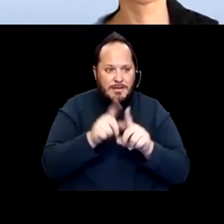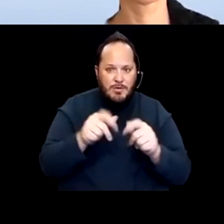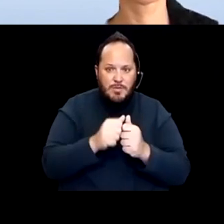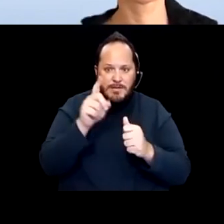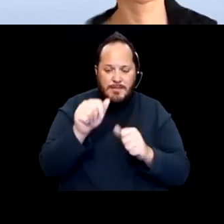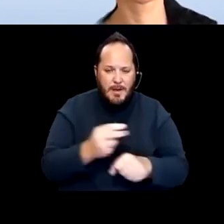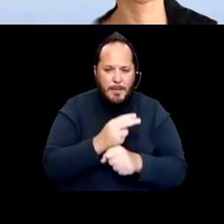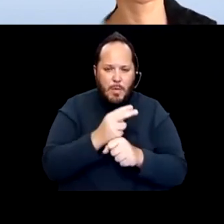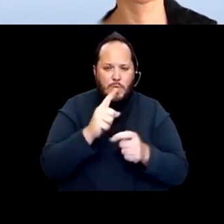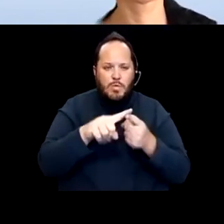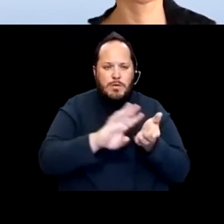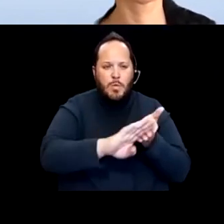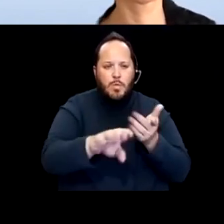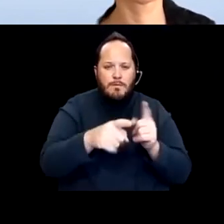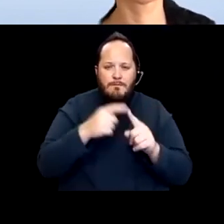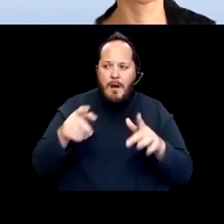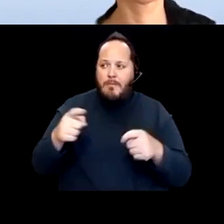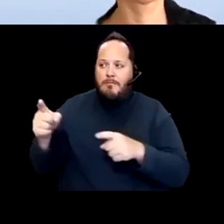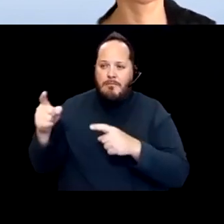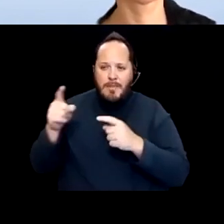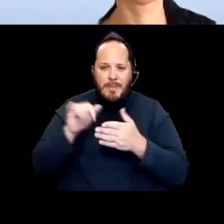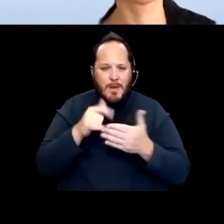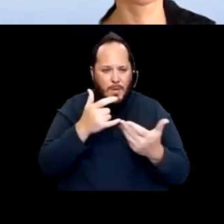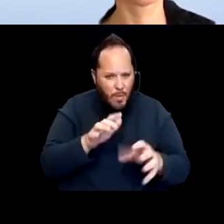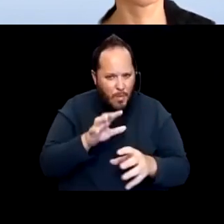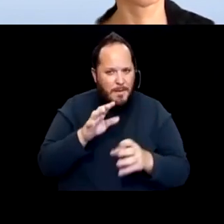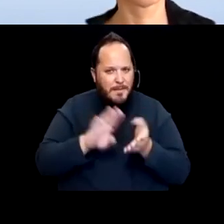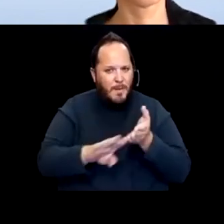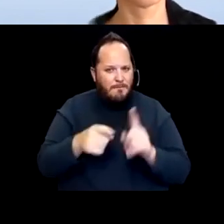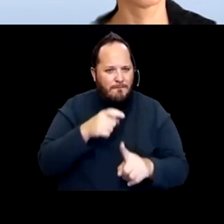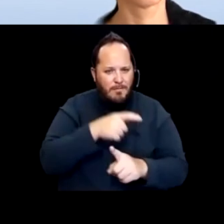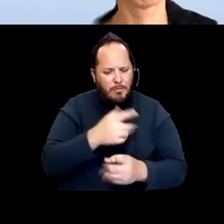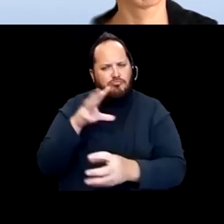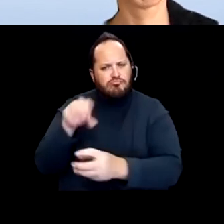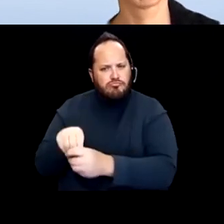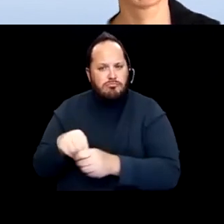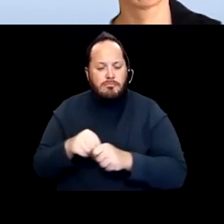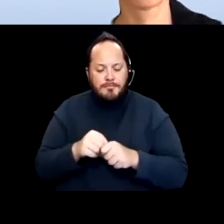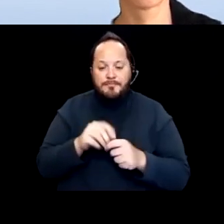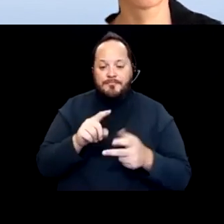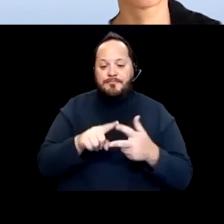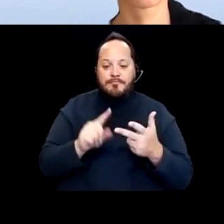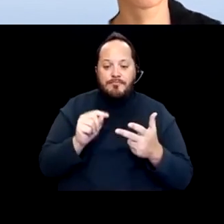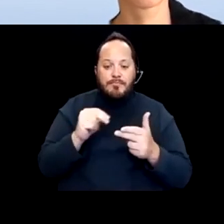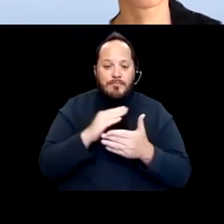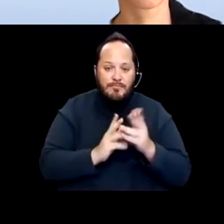that you otherwise would not wanna be excluded from. And then there are people who have, you know, autism